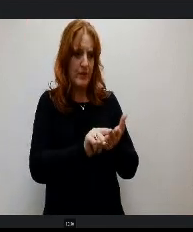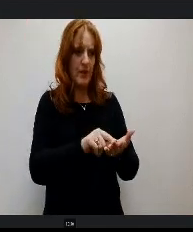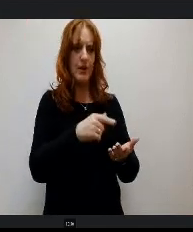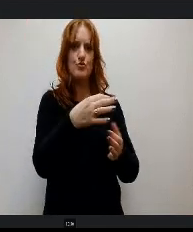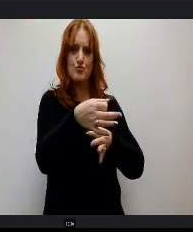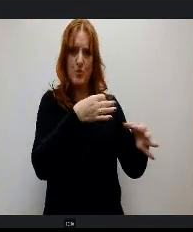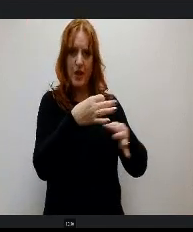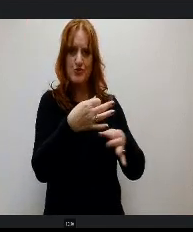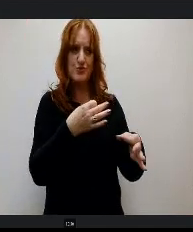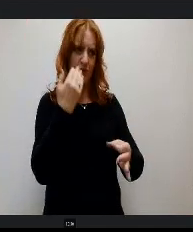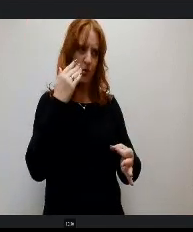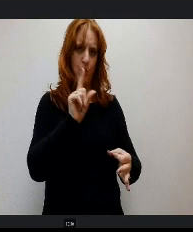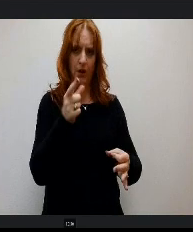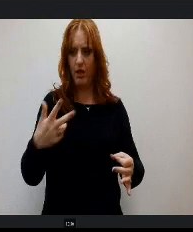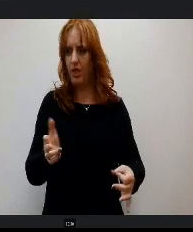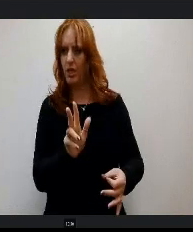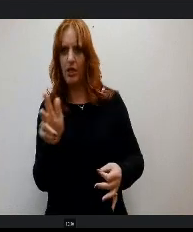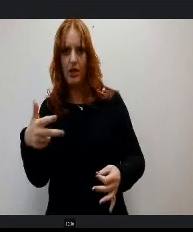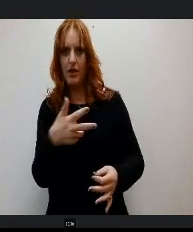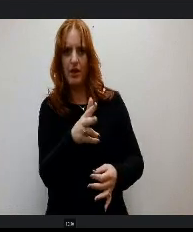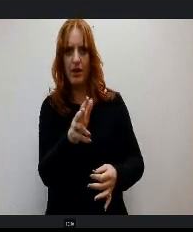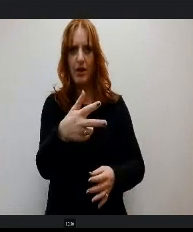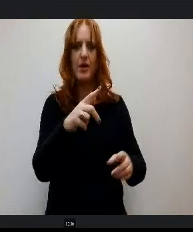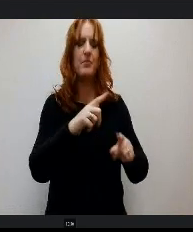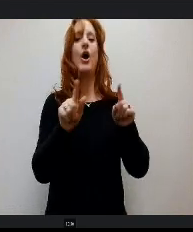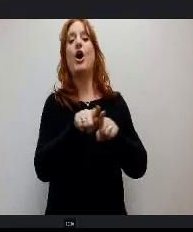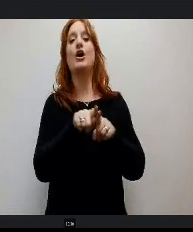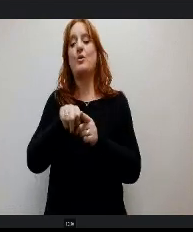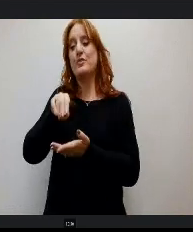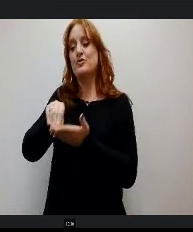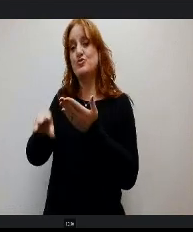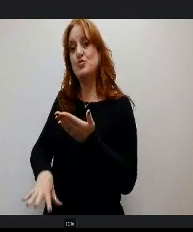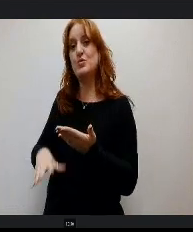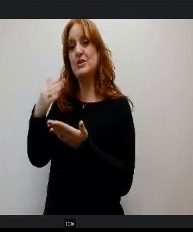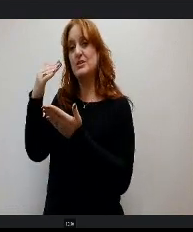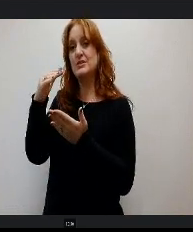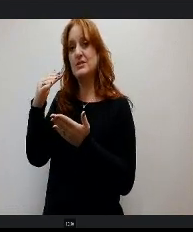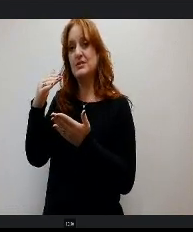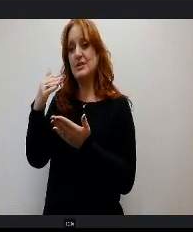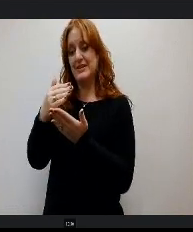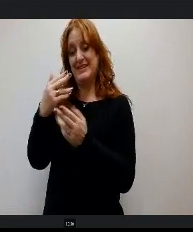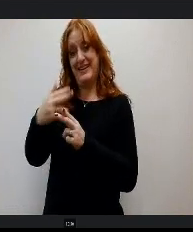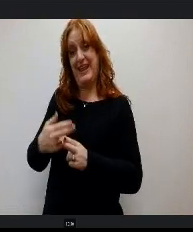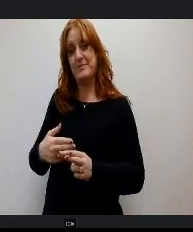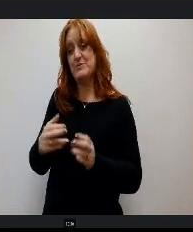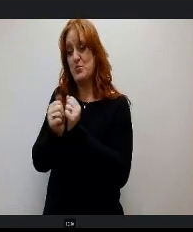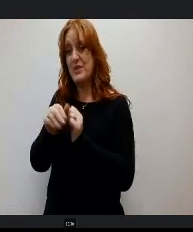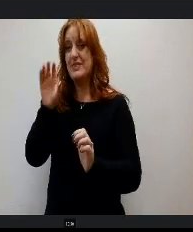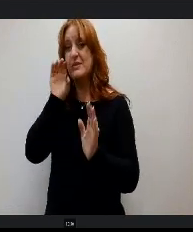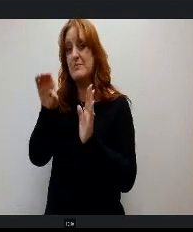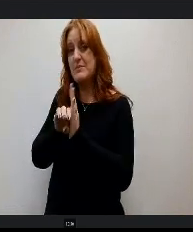also keep the student rosters with pictures in a folder on the bus. Those will be backups, just in case something happens with the